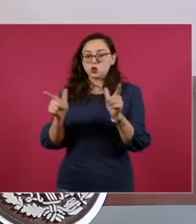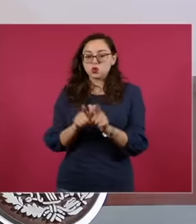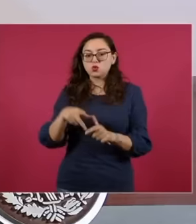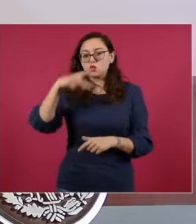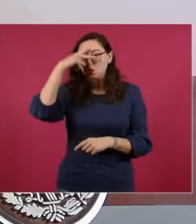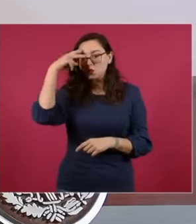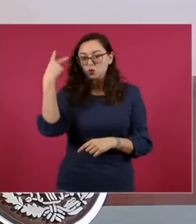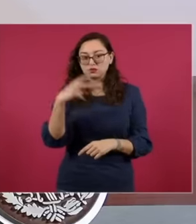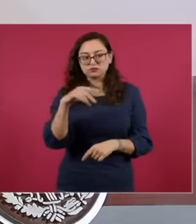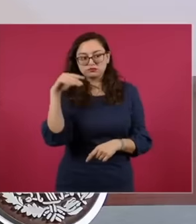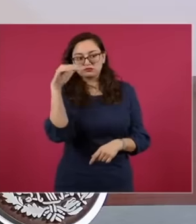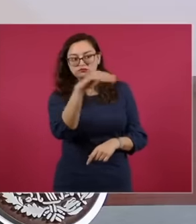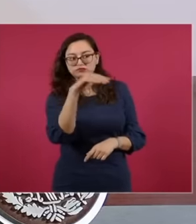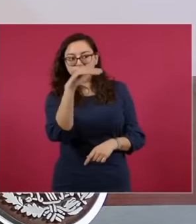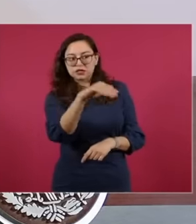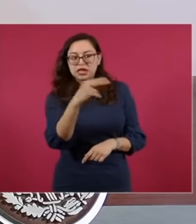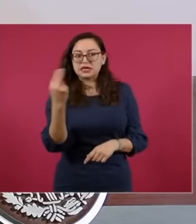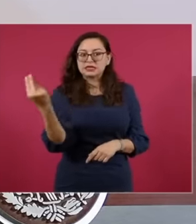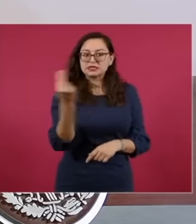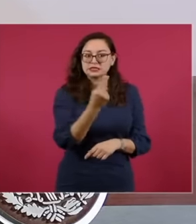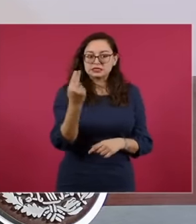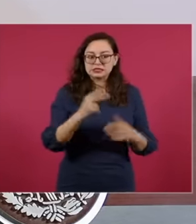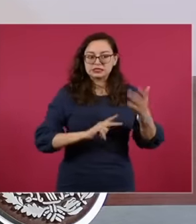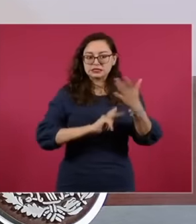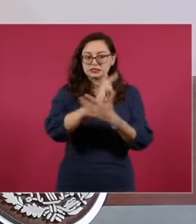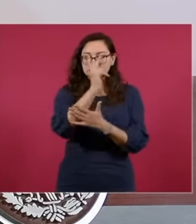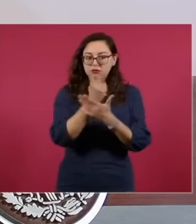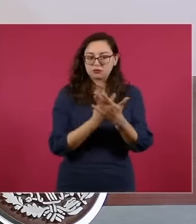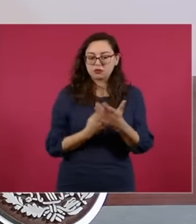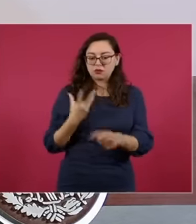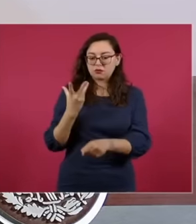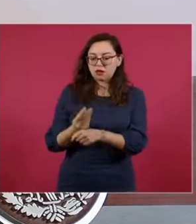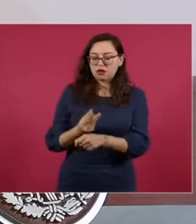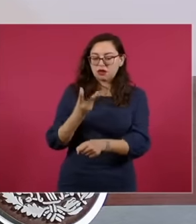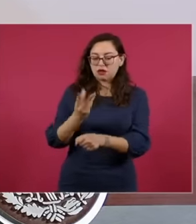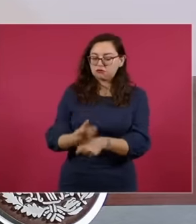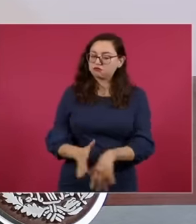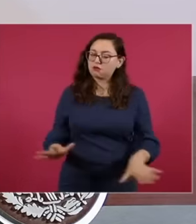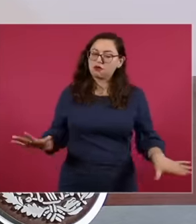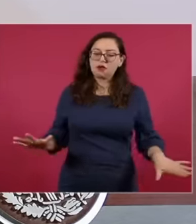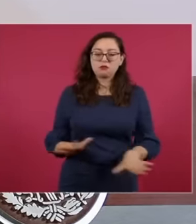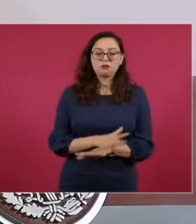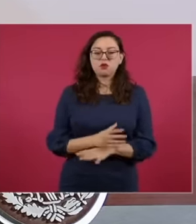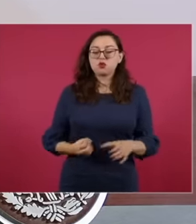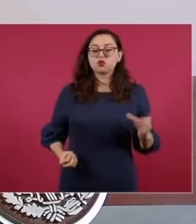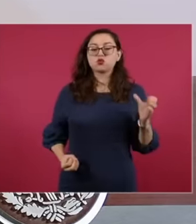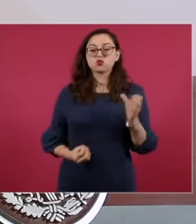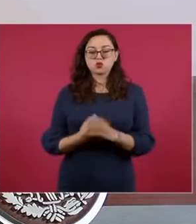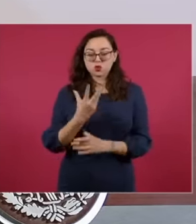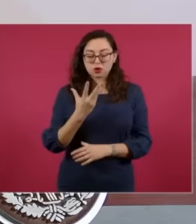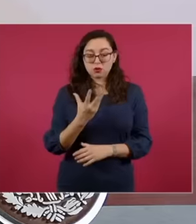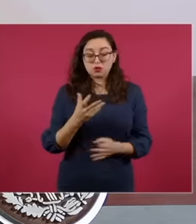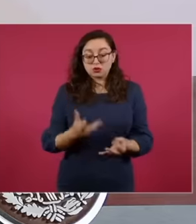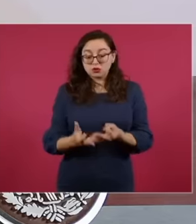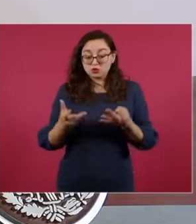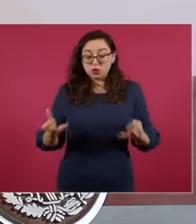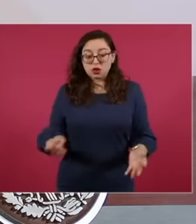the modification to its remediation programs that is not only in this case of soil the following please